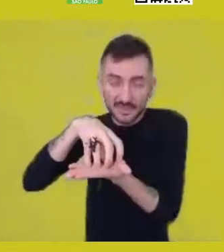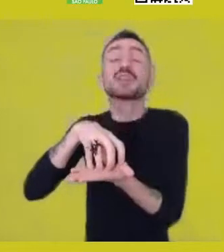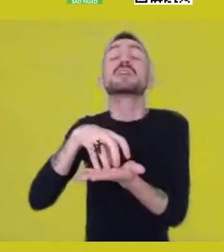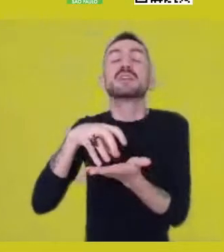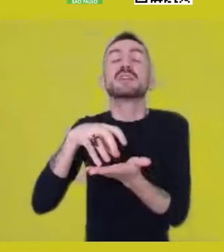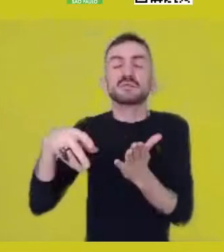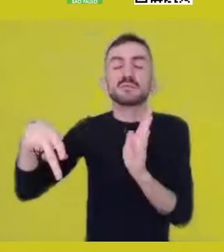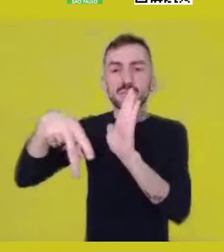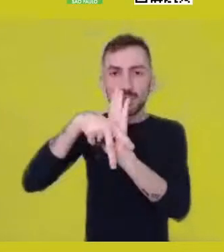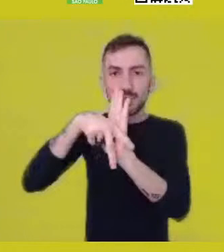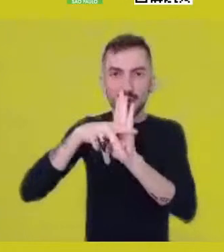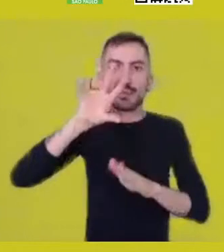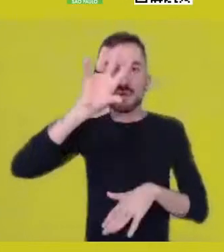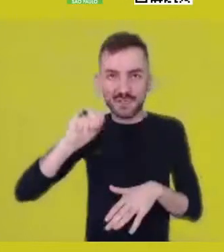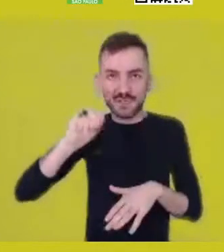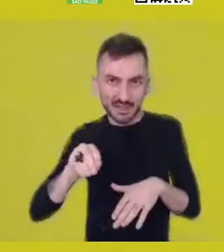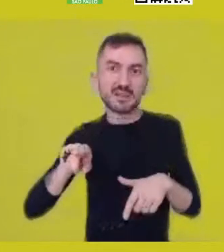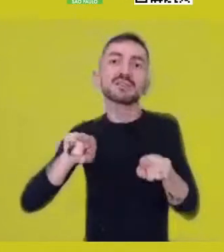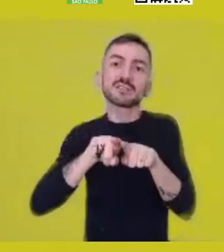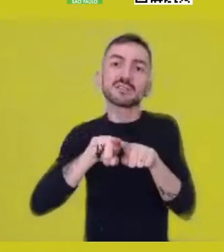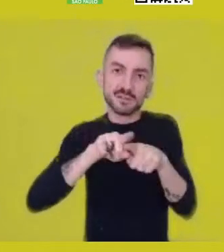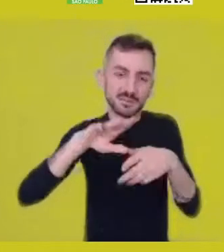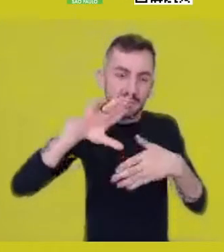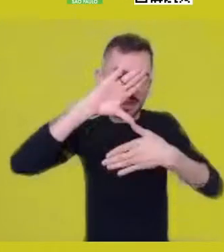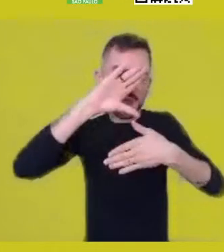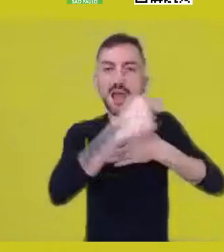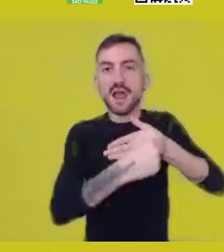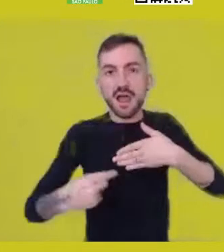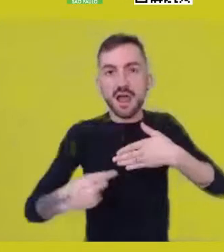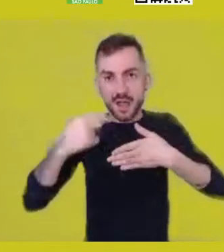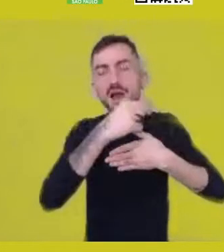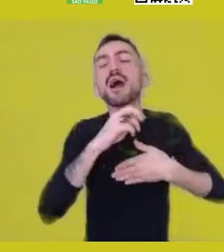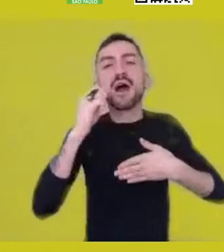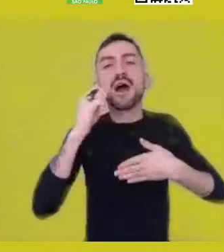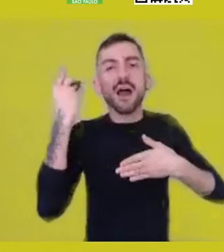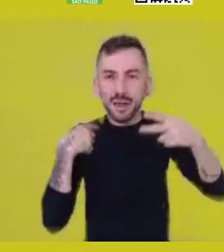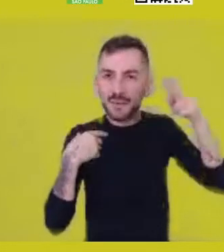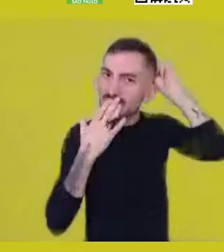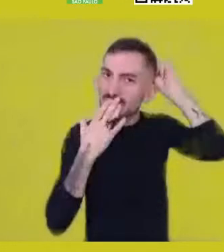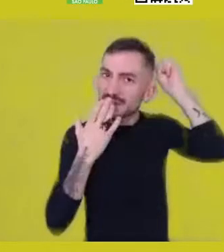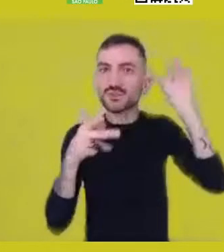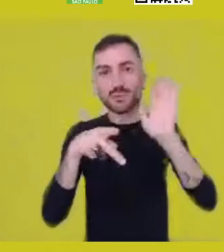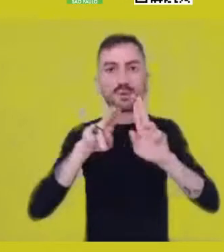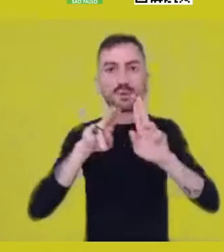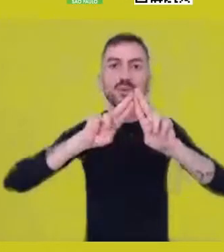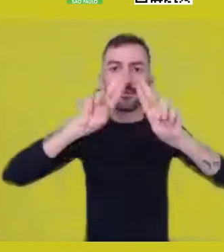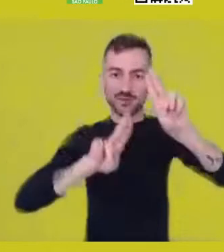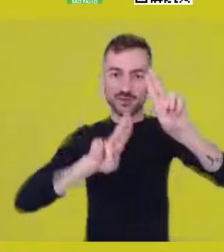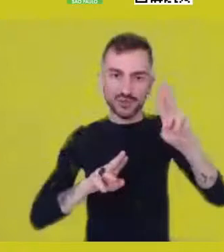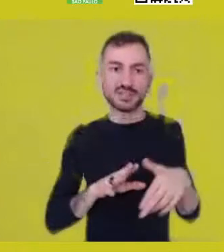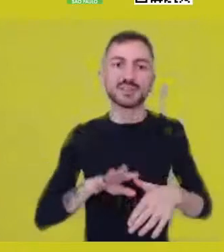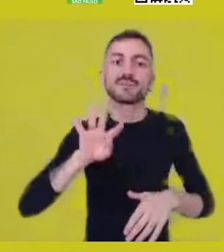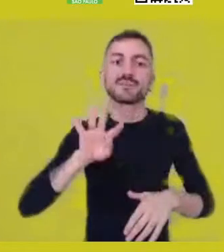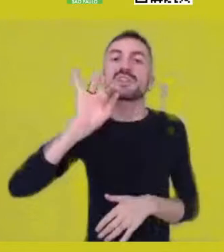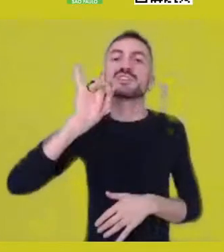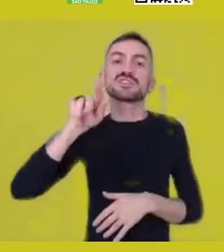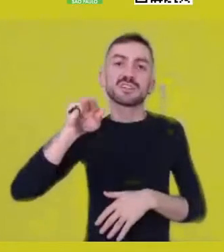and Native American Studies at UFRJ. Tiganá Santana is a music writer, singer, musician, poet,